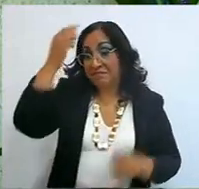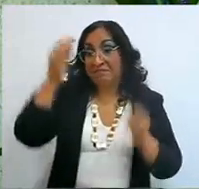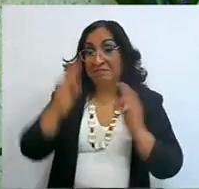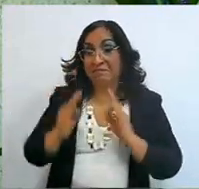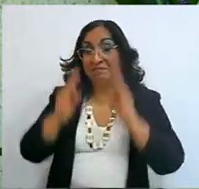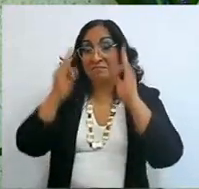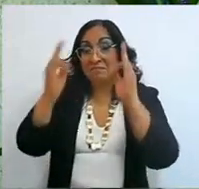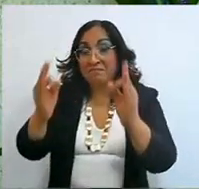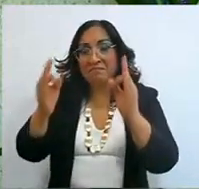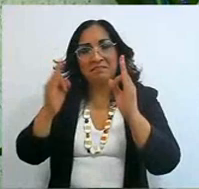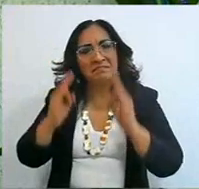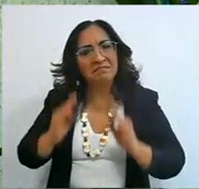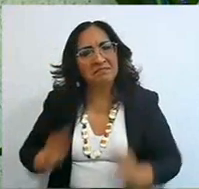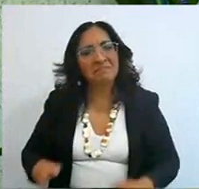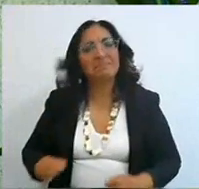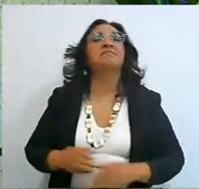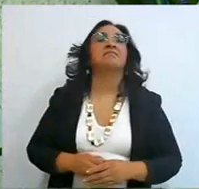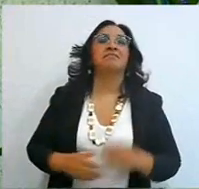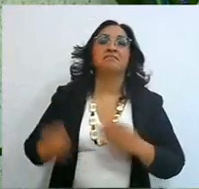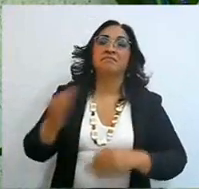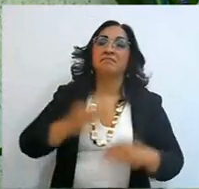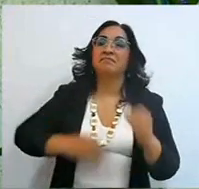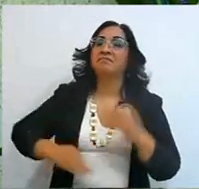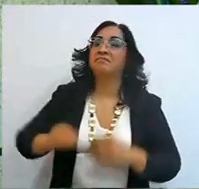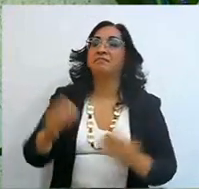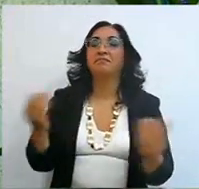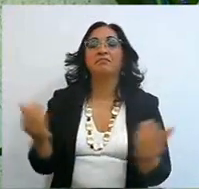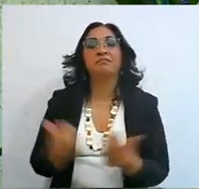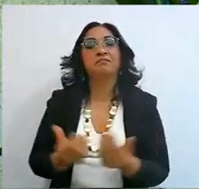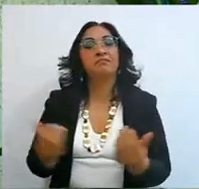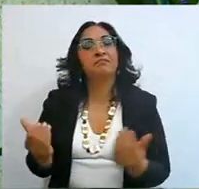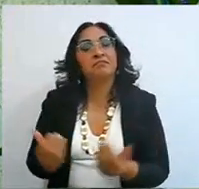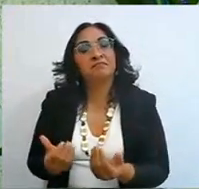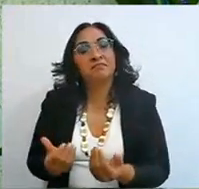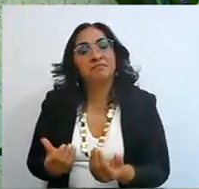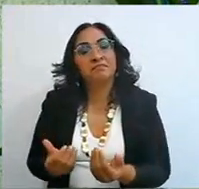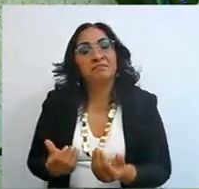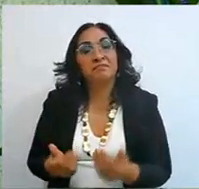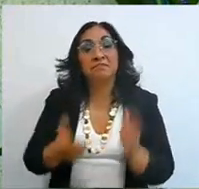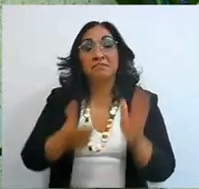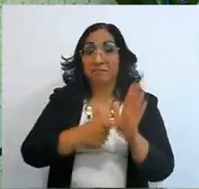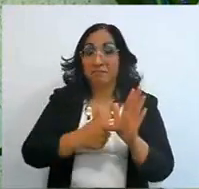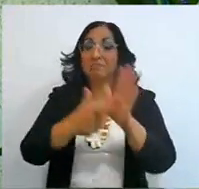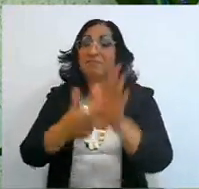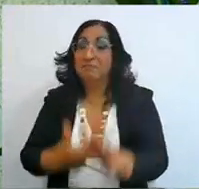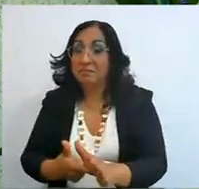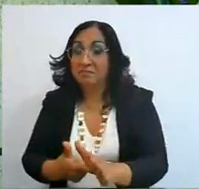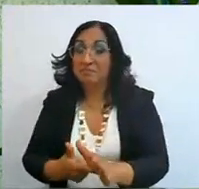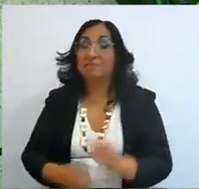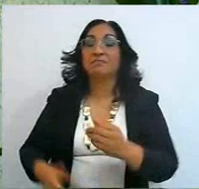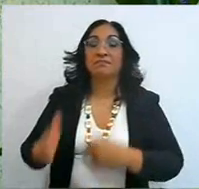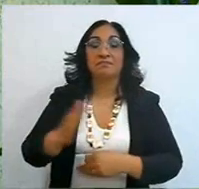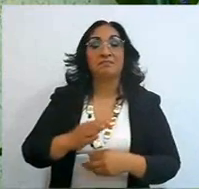an empathy in what we do and I present it, because it is not here, it lives abroad,